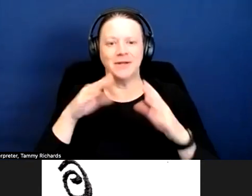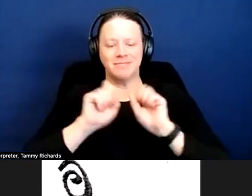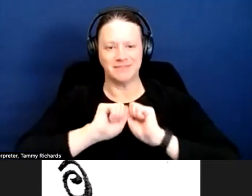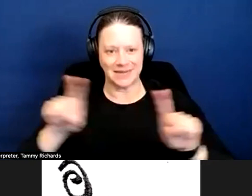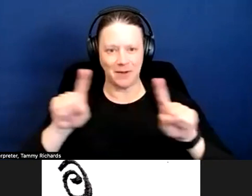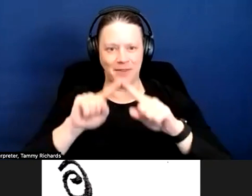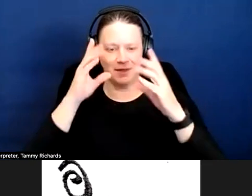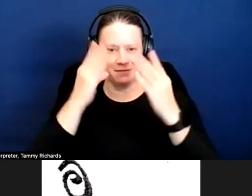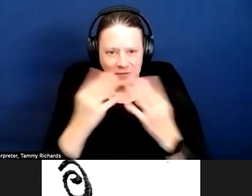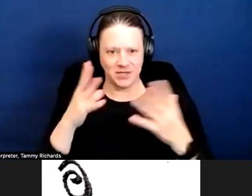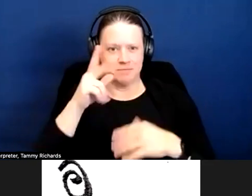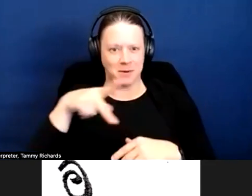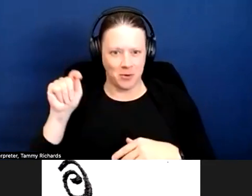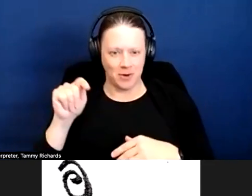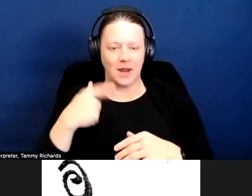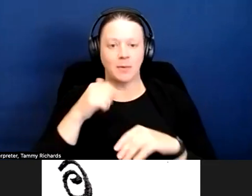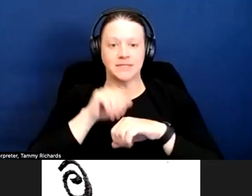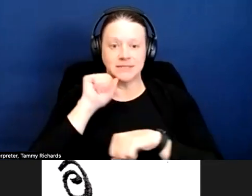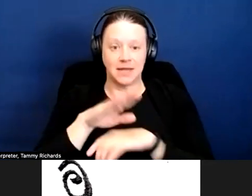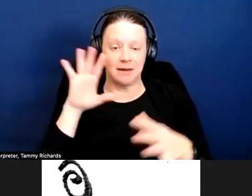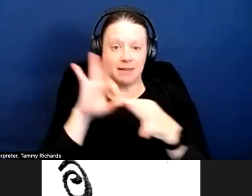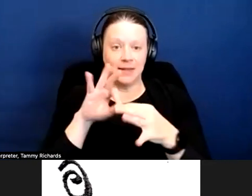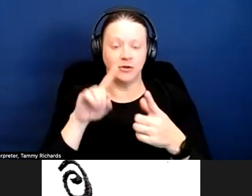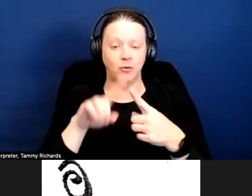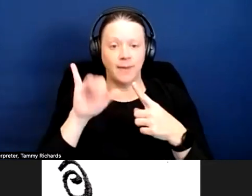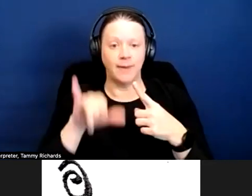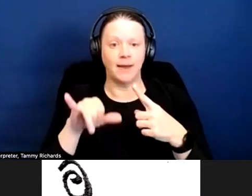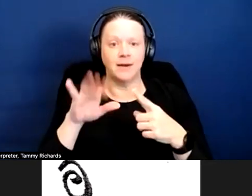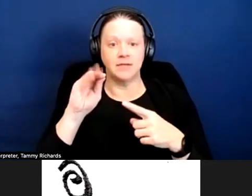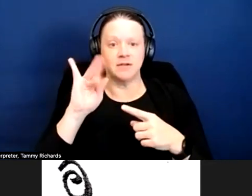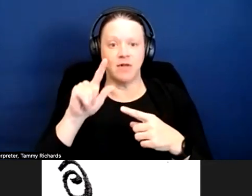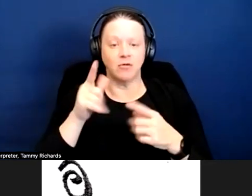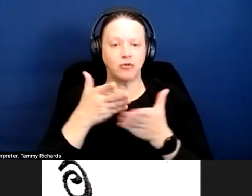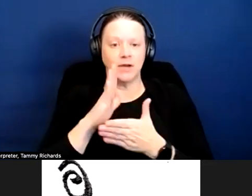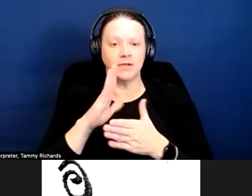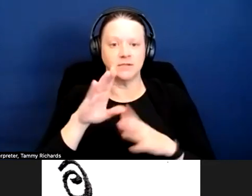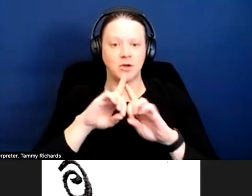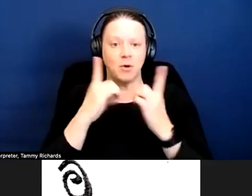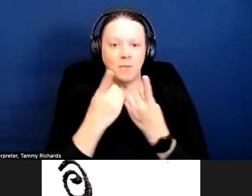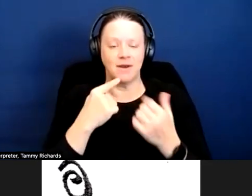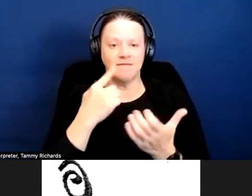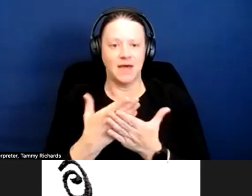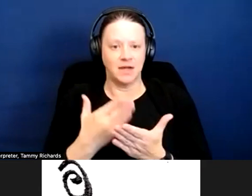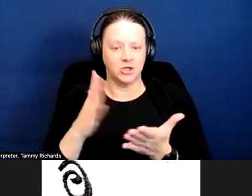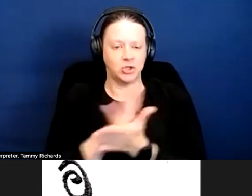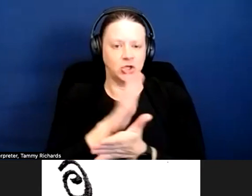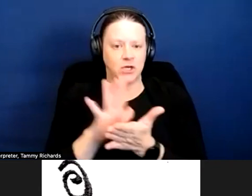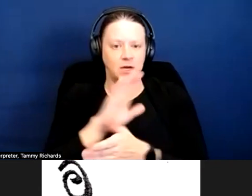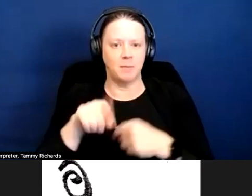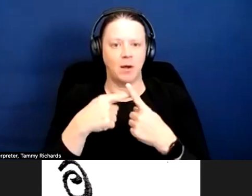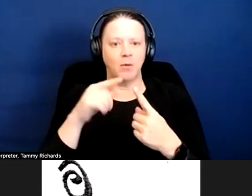I will also send the link to that Civil Rights Department fact sheet on that bill that was